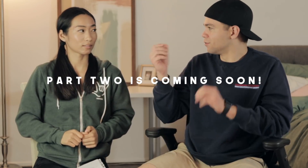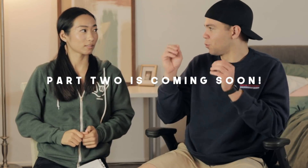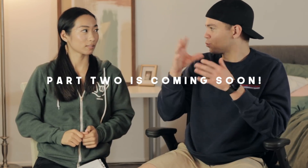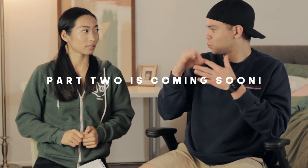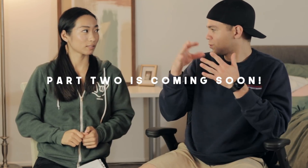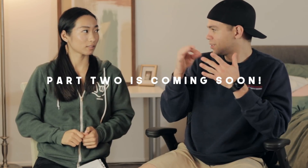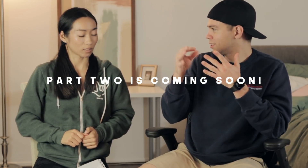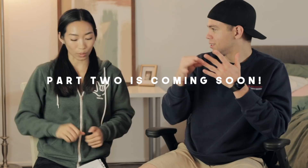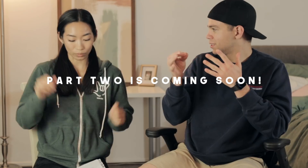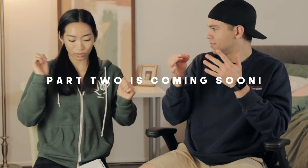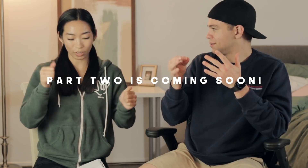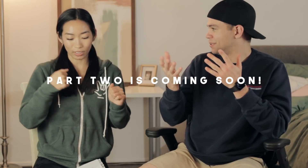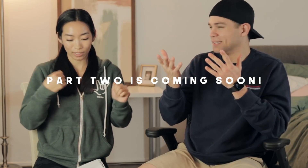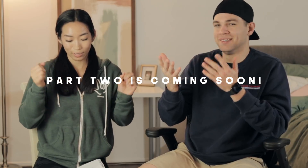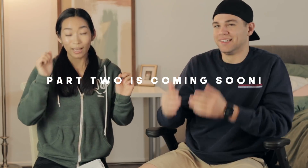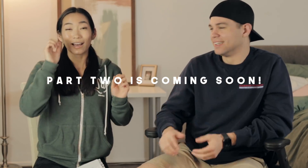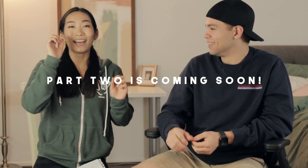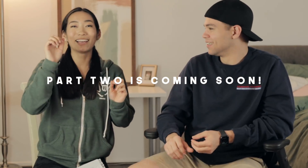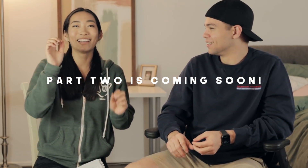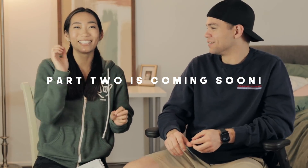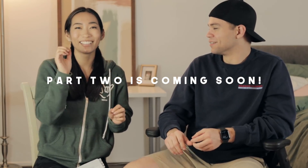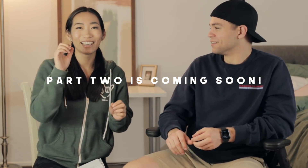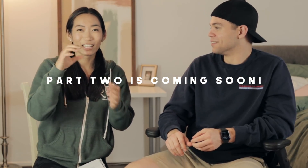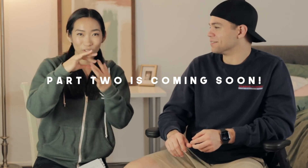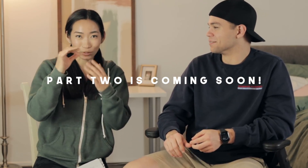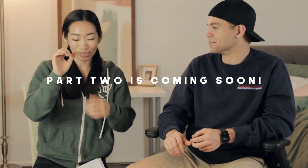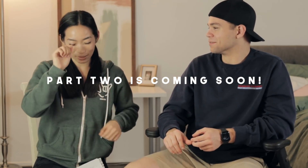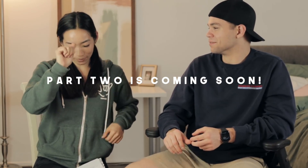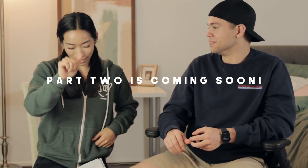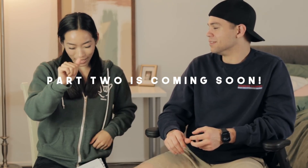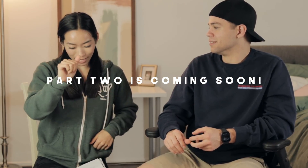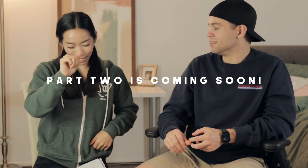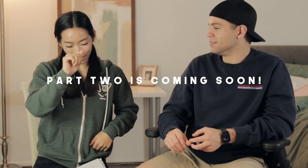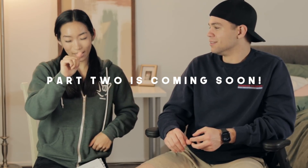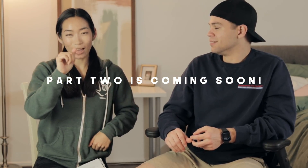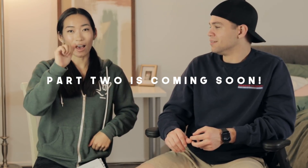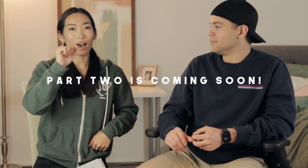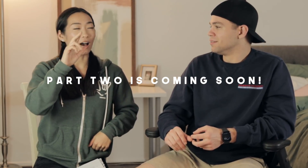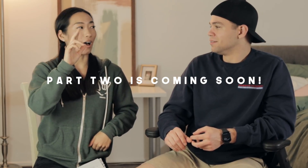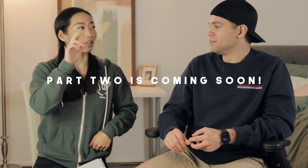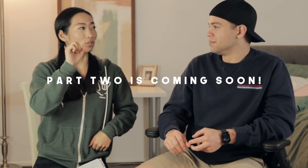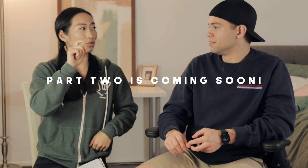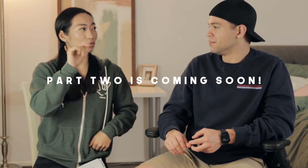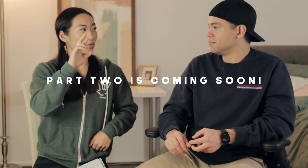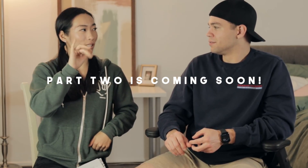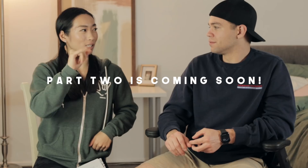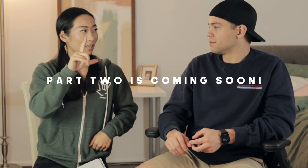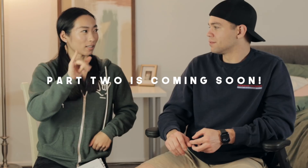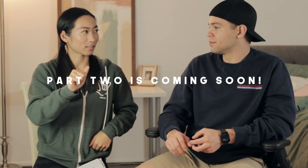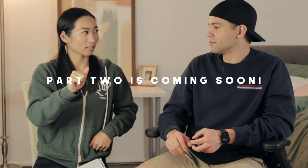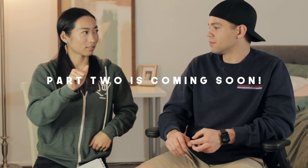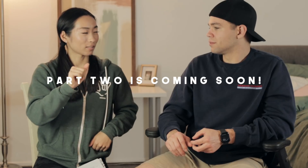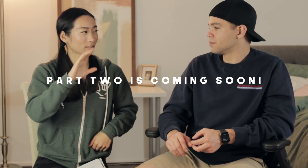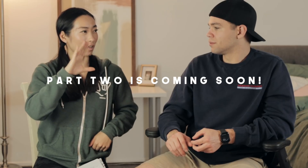R: you have no choices? E: oh, sorry lol choice a) Australia